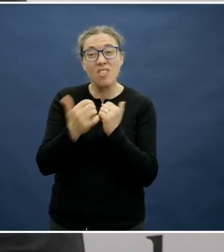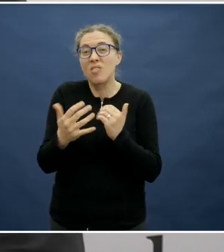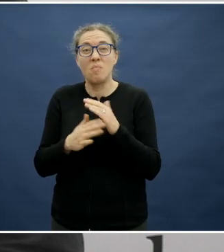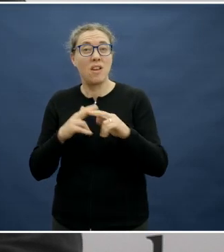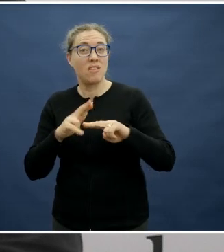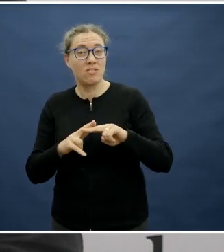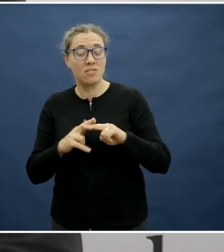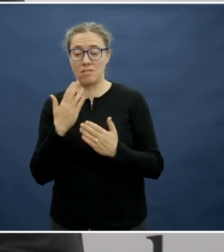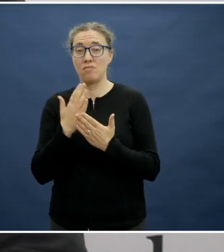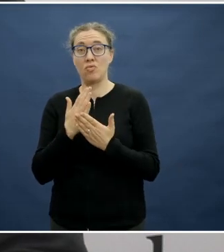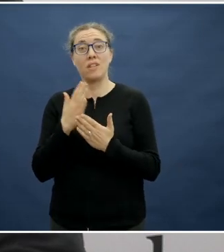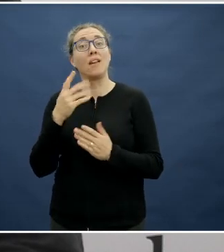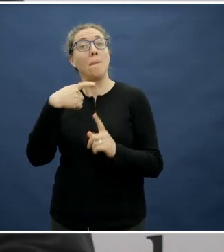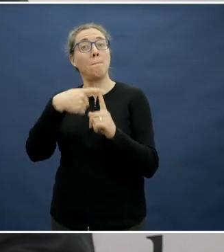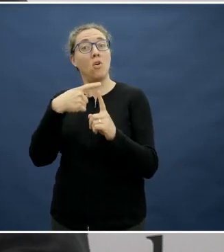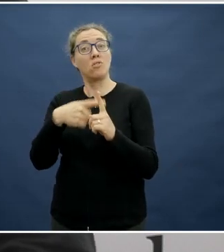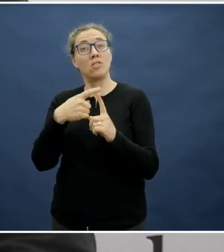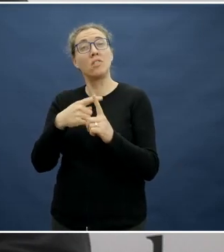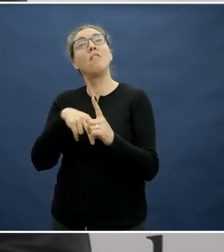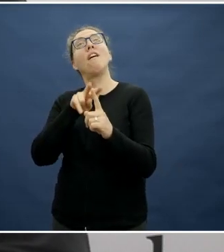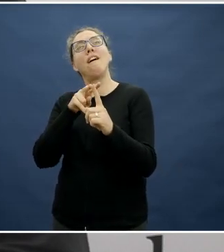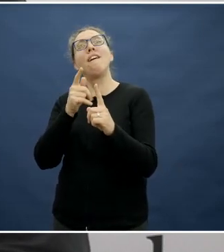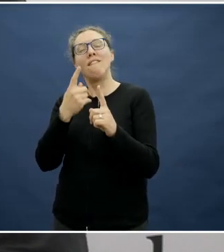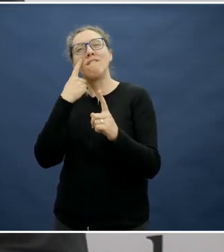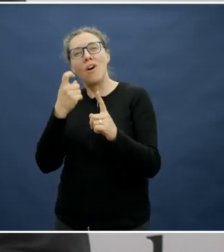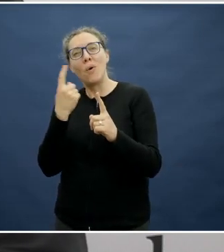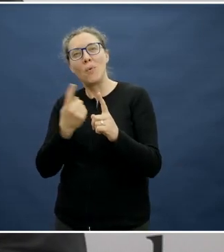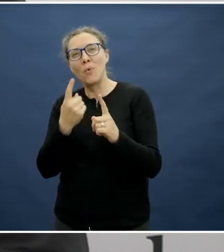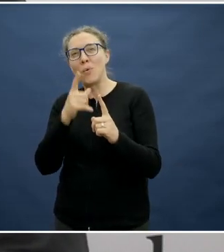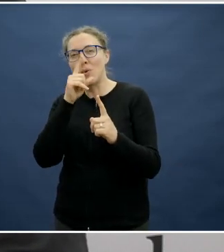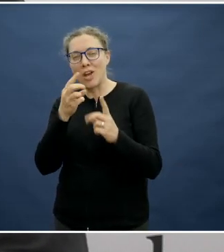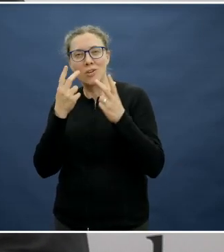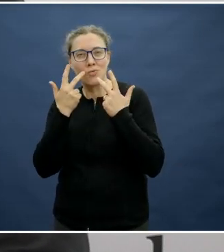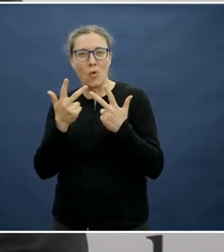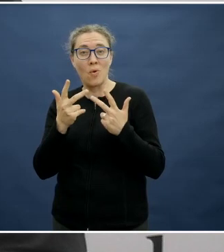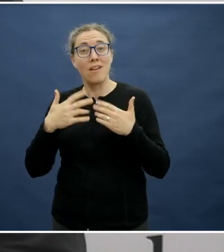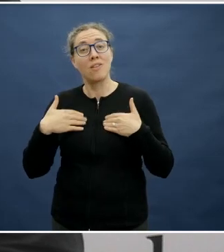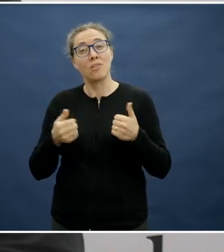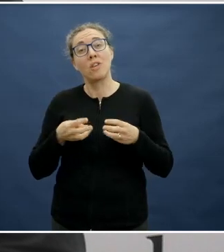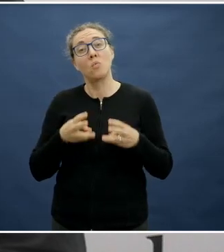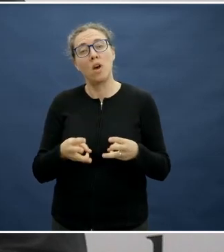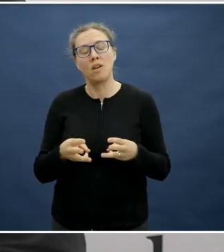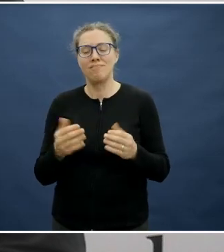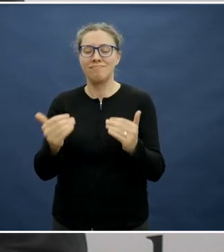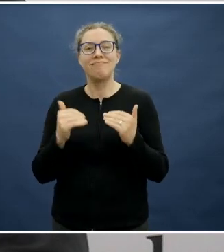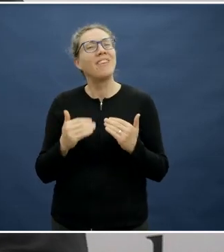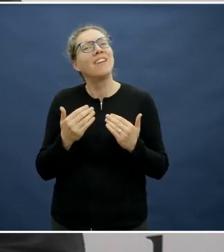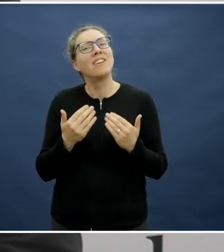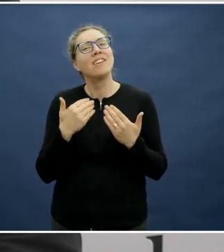But, at the same time, I suppose providing a range of foods a range of different colours